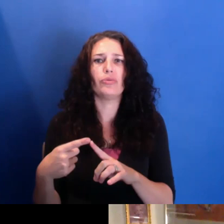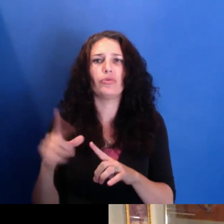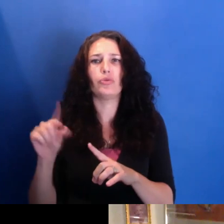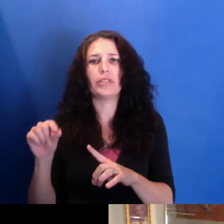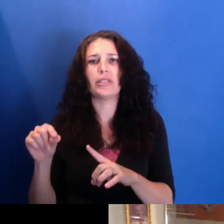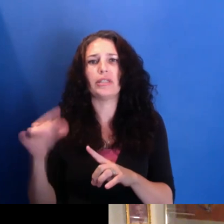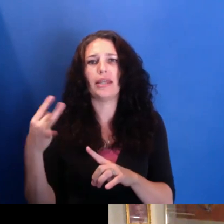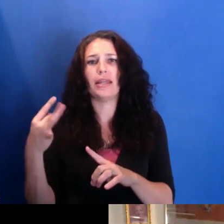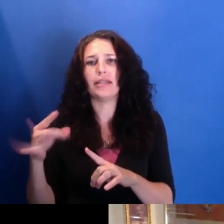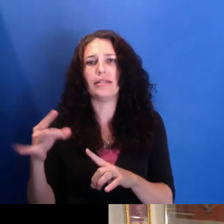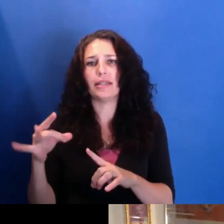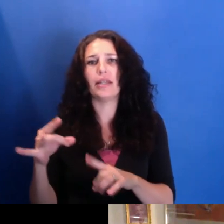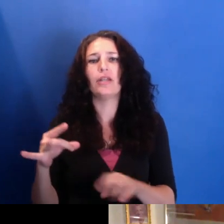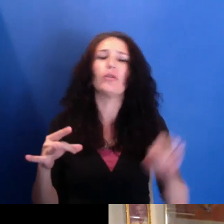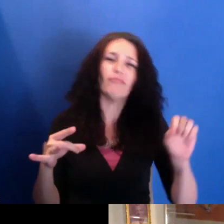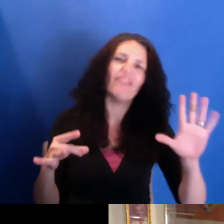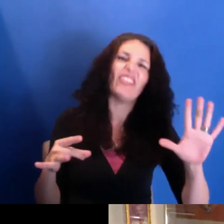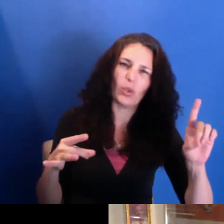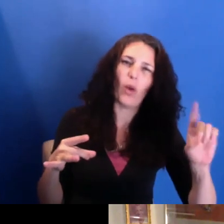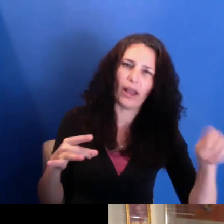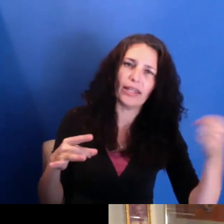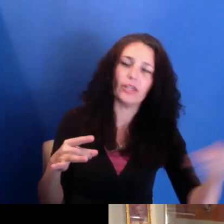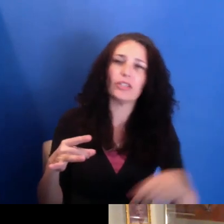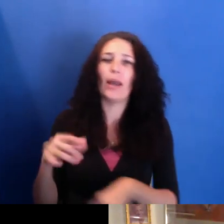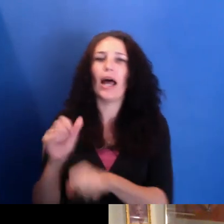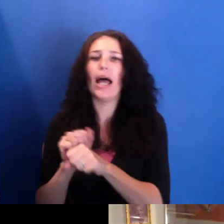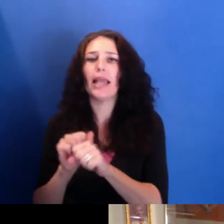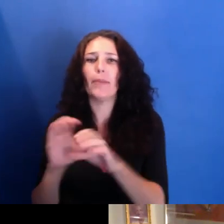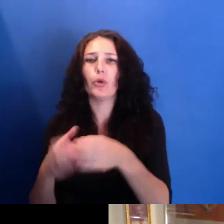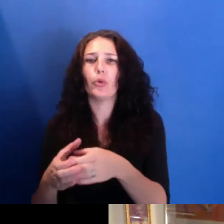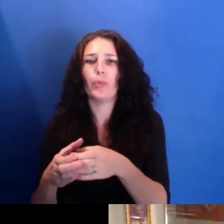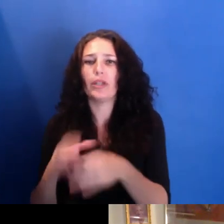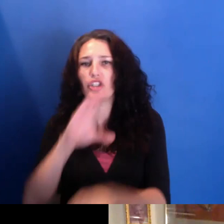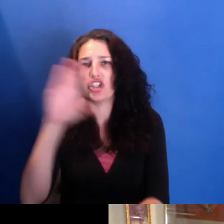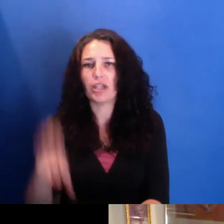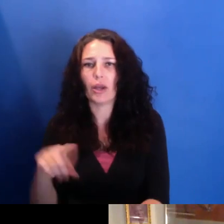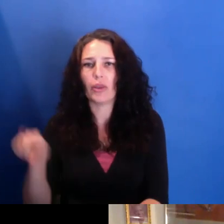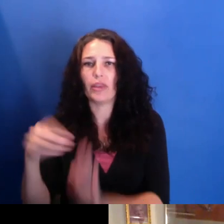to a labor group in Chicago that was documenting sexual harassment of fast food workers.